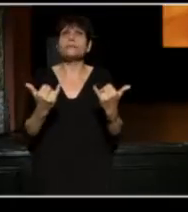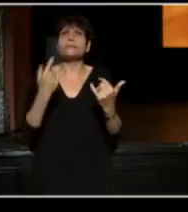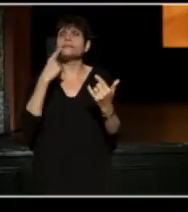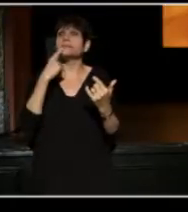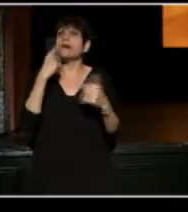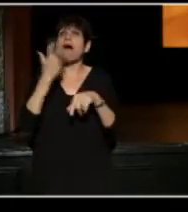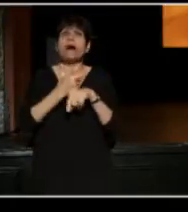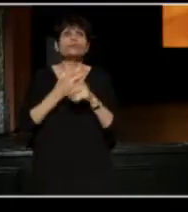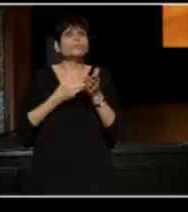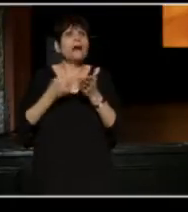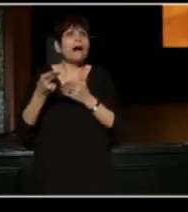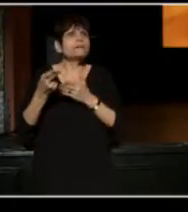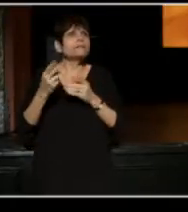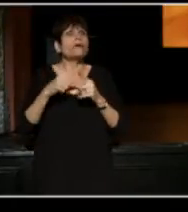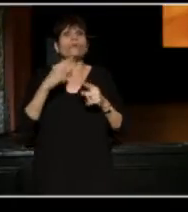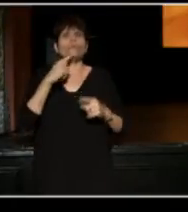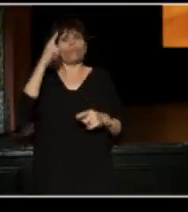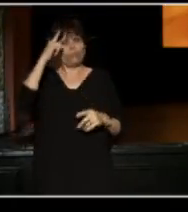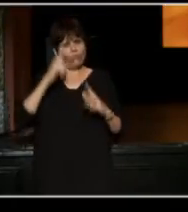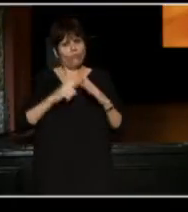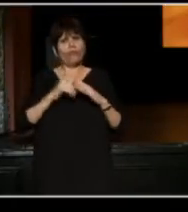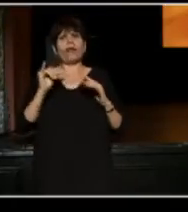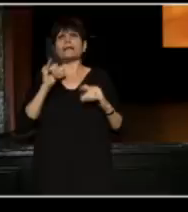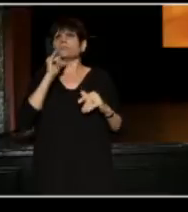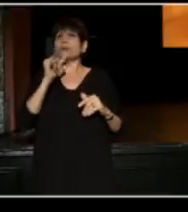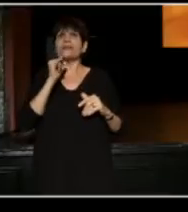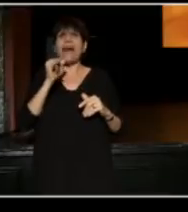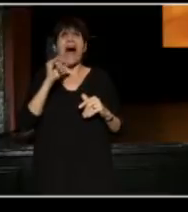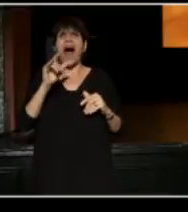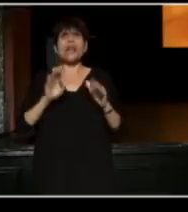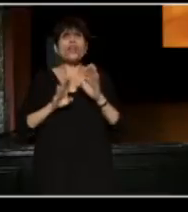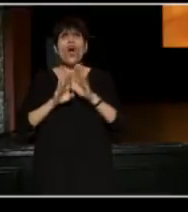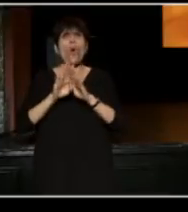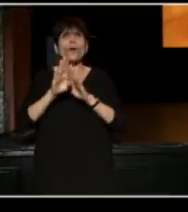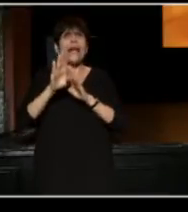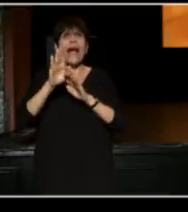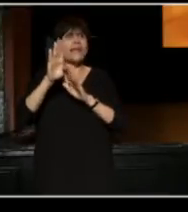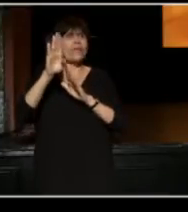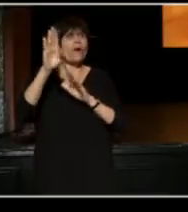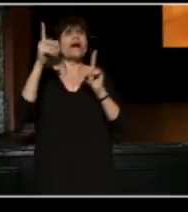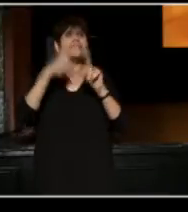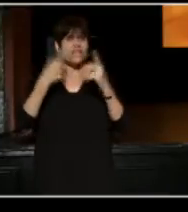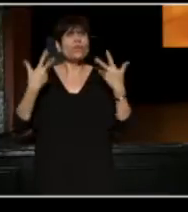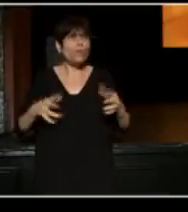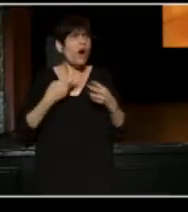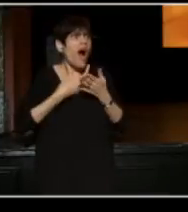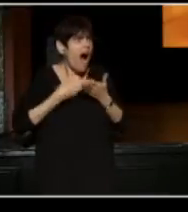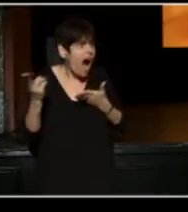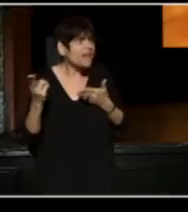and we only need to realize that we are not going anywhere until we do that and I am in a room right now,